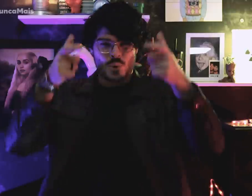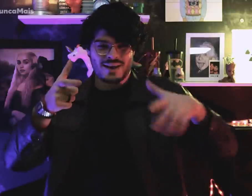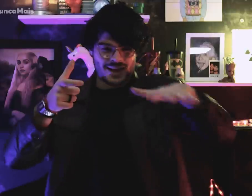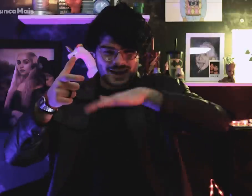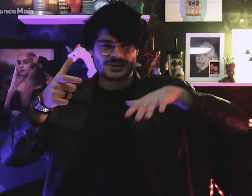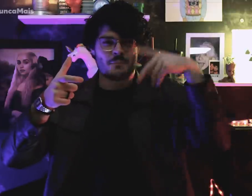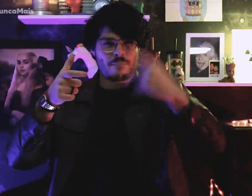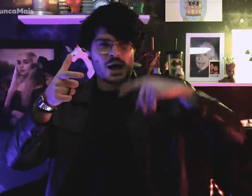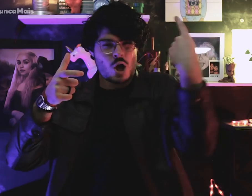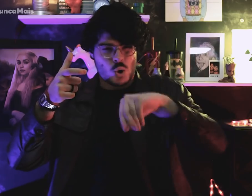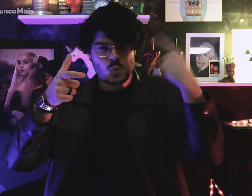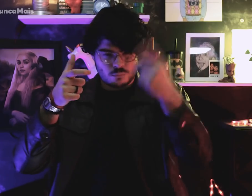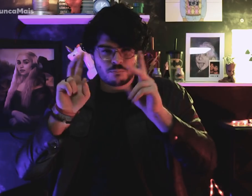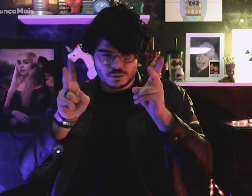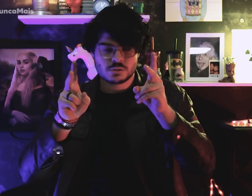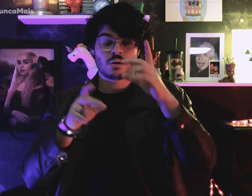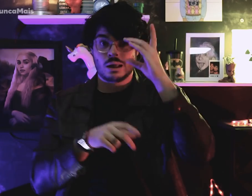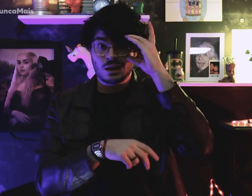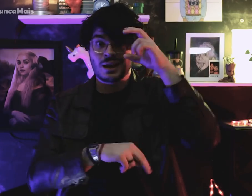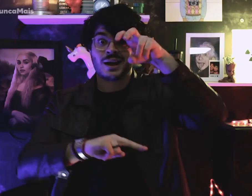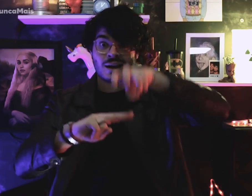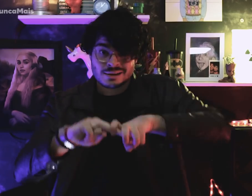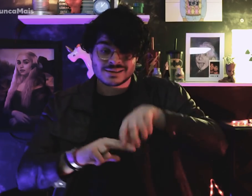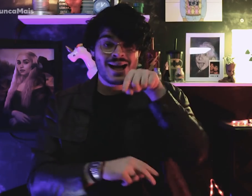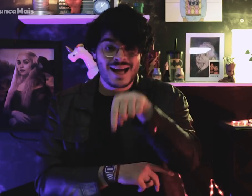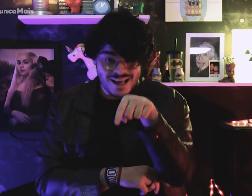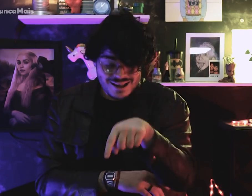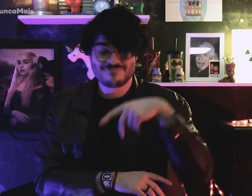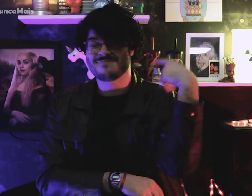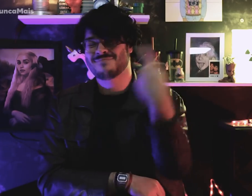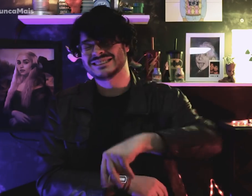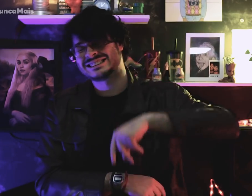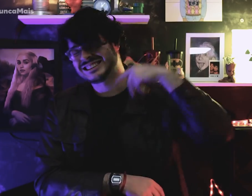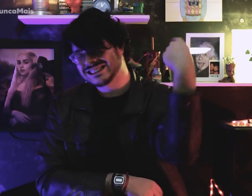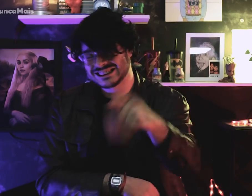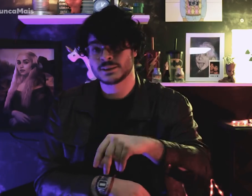Ela enfrentou sessões da tortura organizadas pela OBAN,